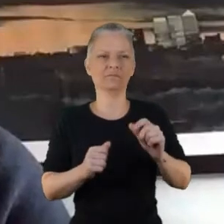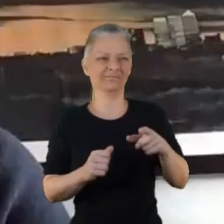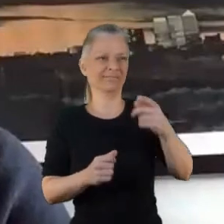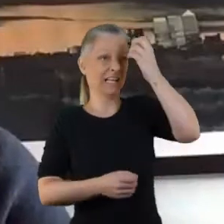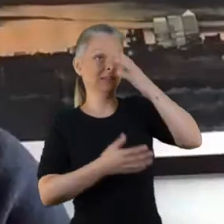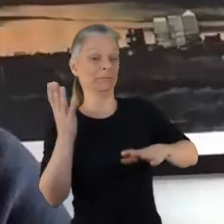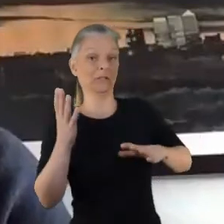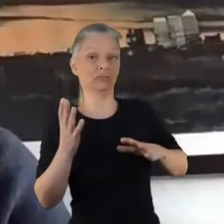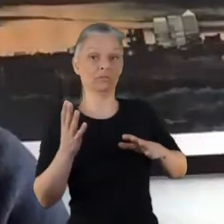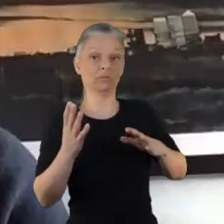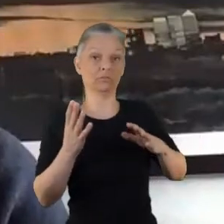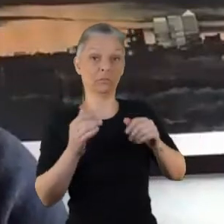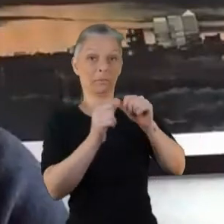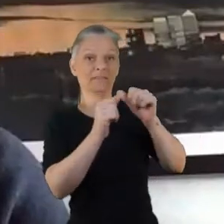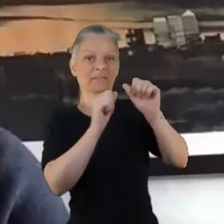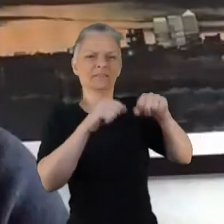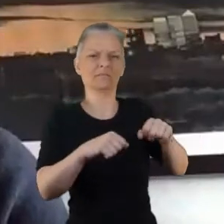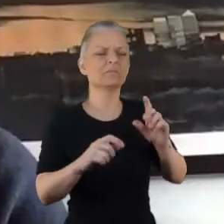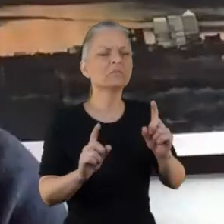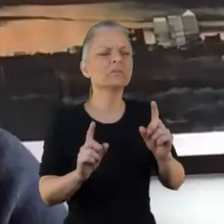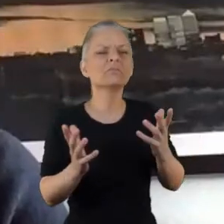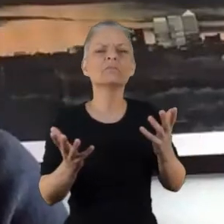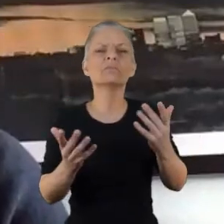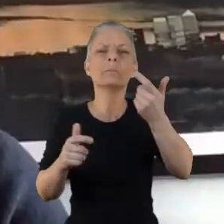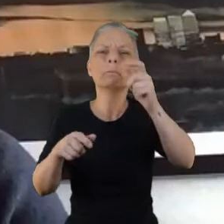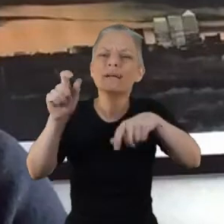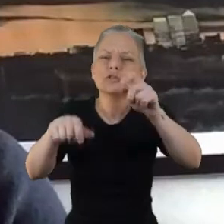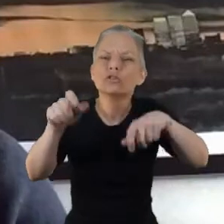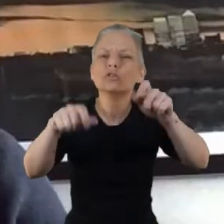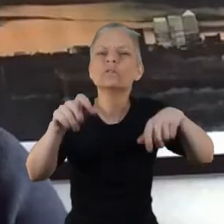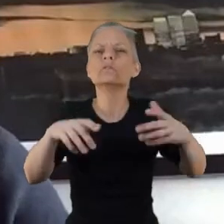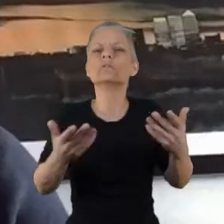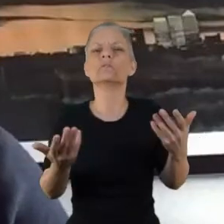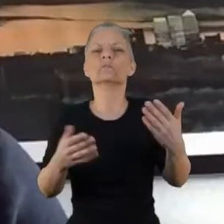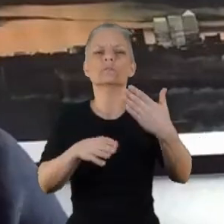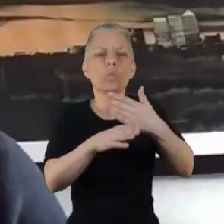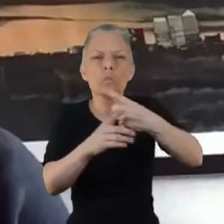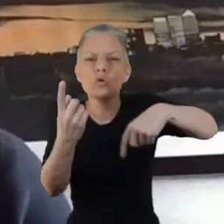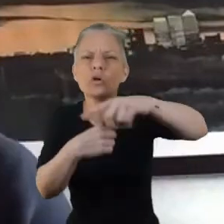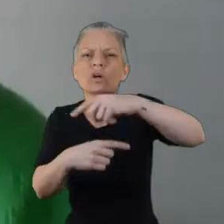come along and just see what other people thought and what the service ideas were.